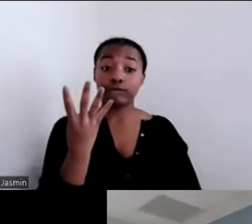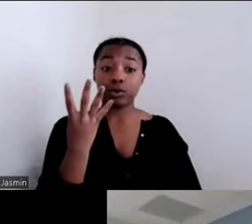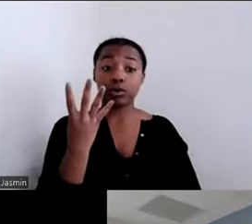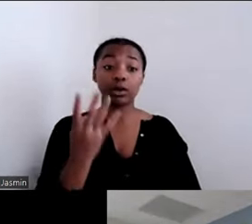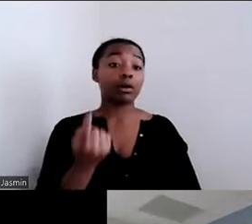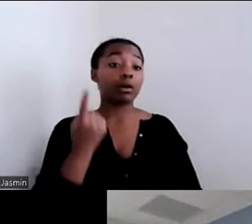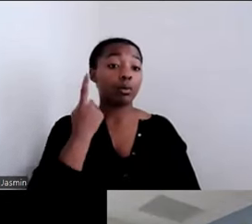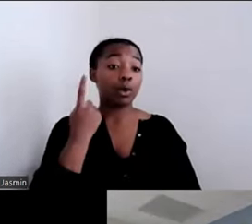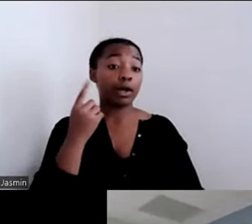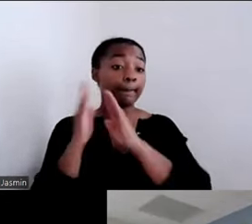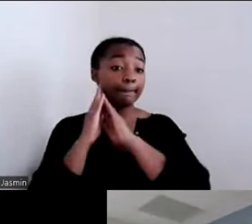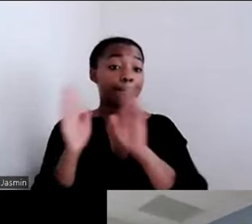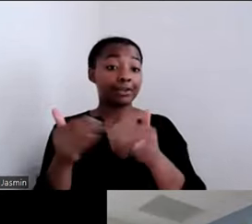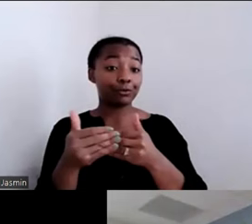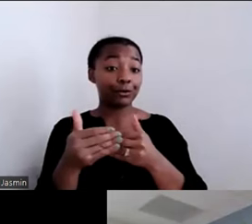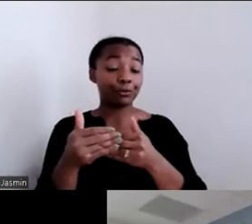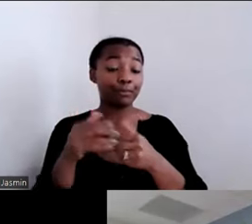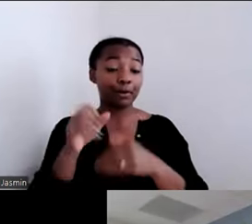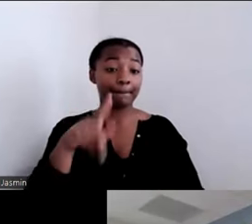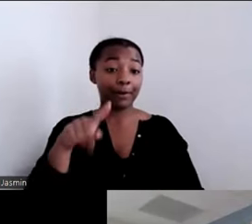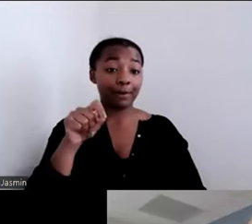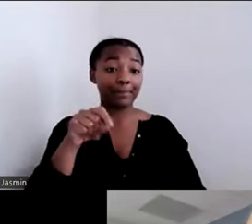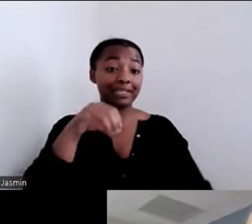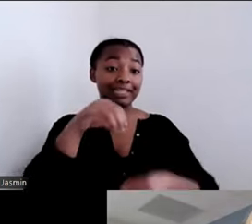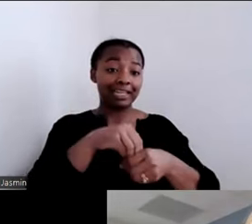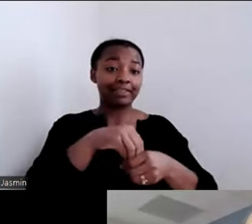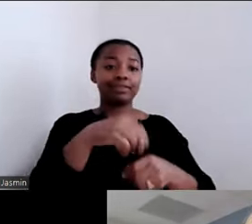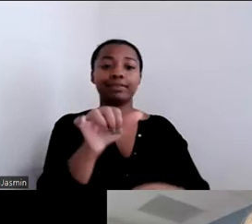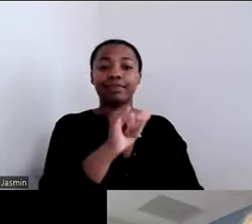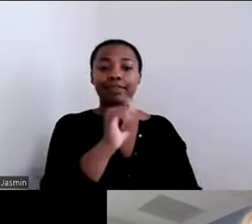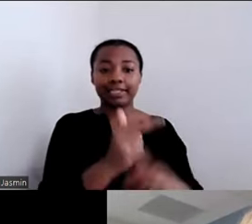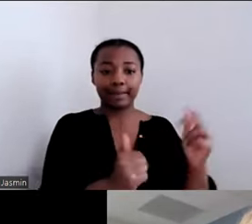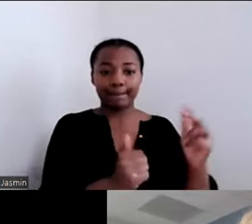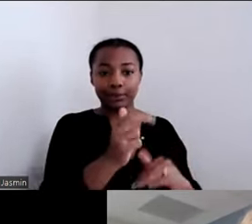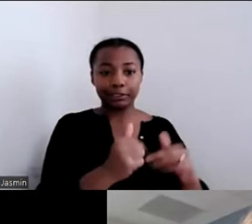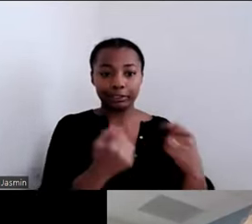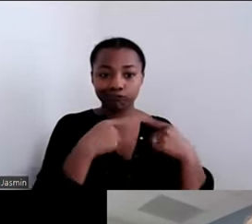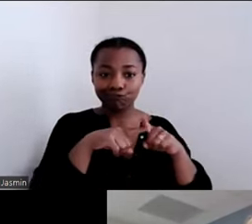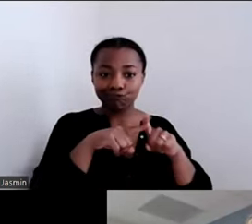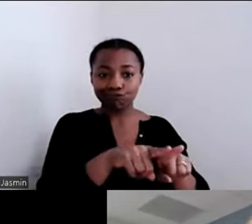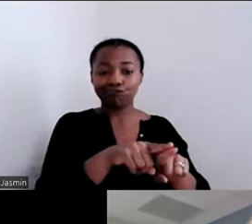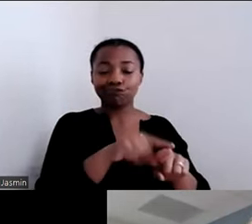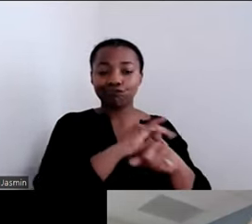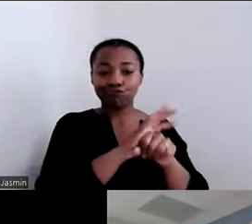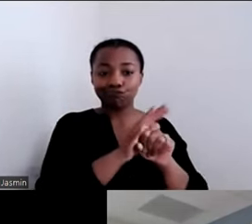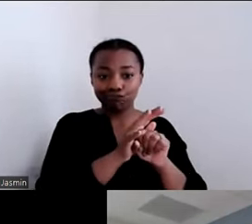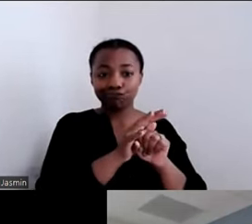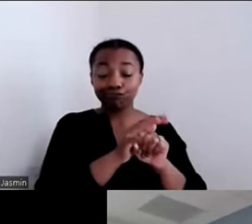same apartment complex during COVID. One gentleman, by the time he